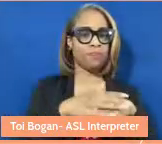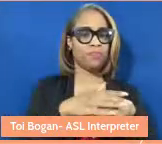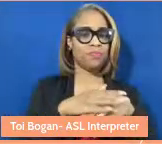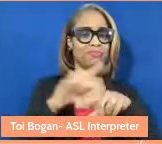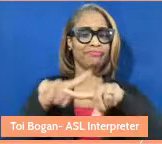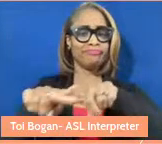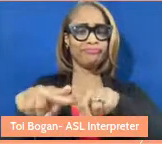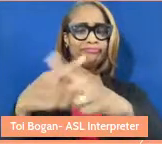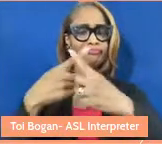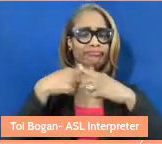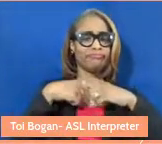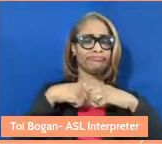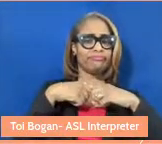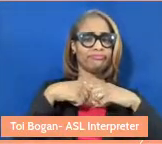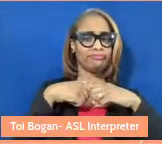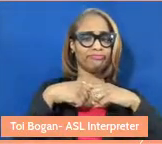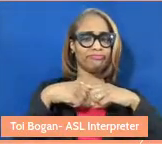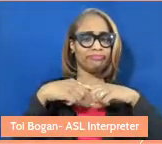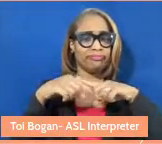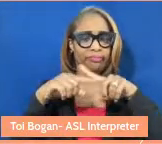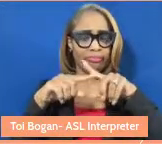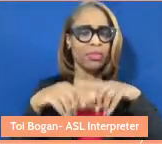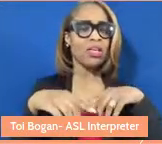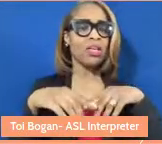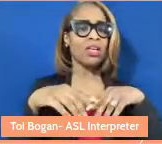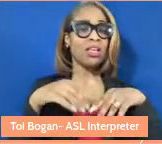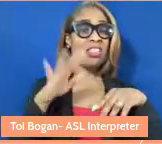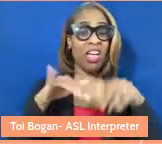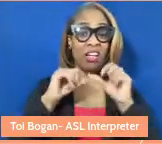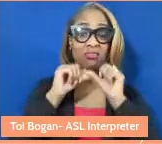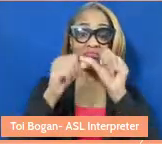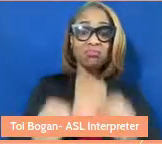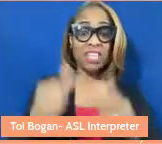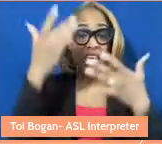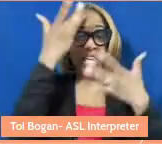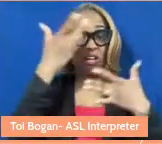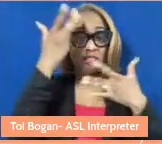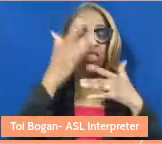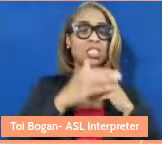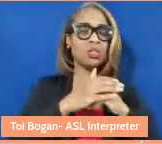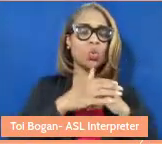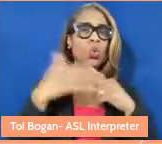That being chronically ill has really made it impossible for me